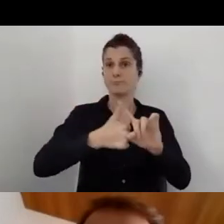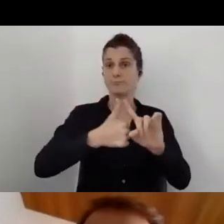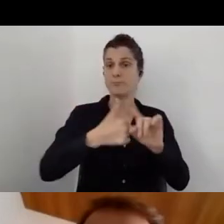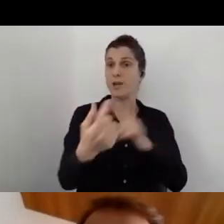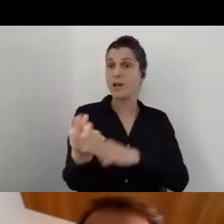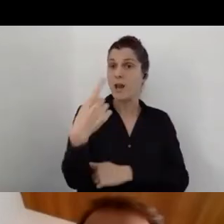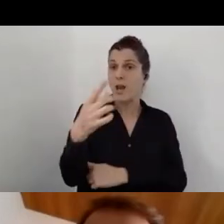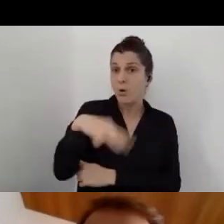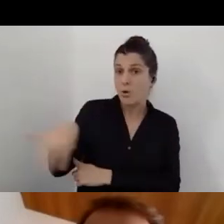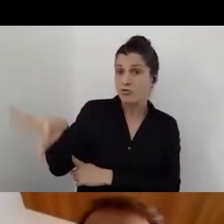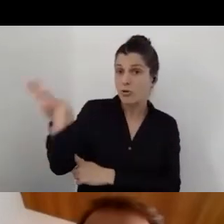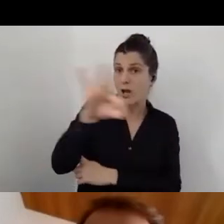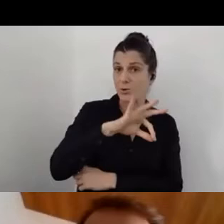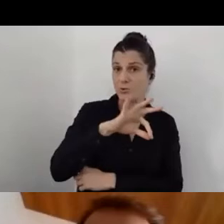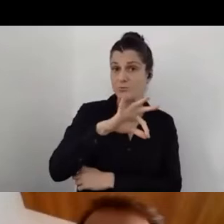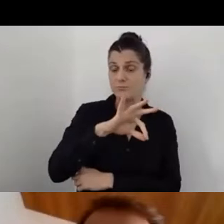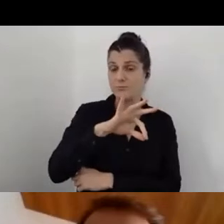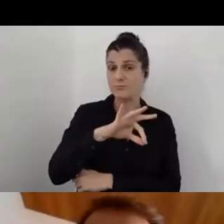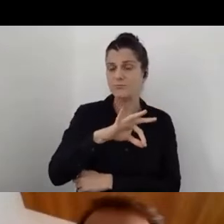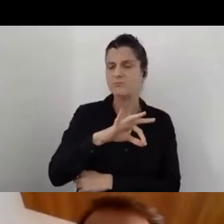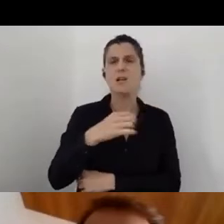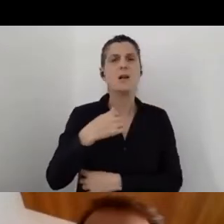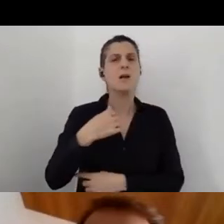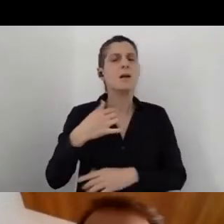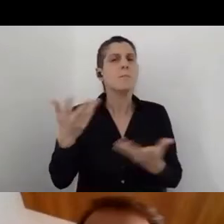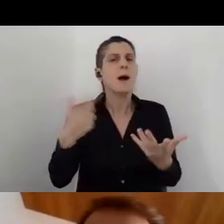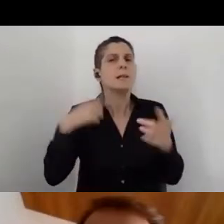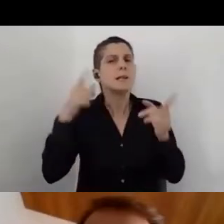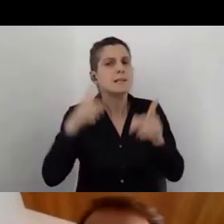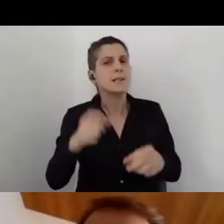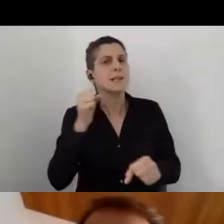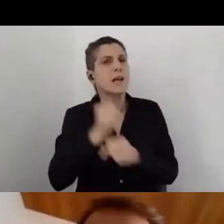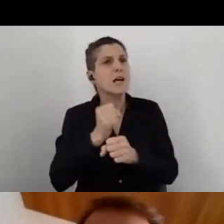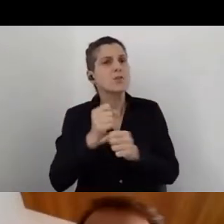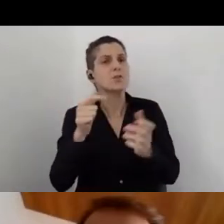which is, what do I need to do in order to be accessible?